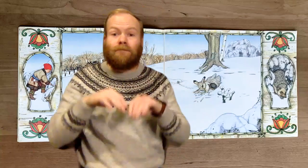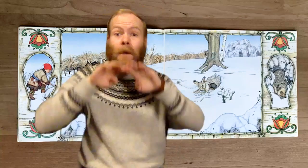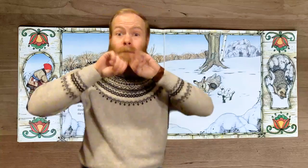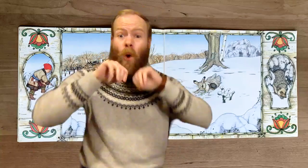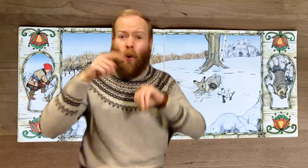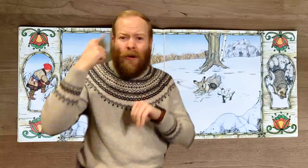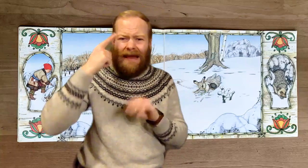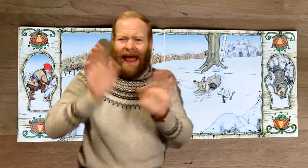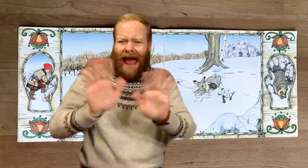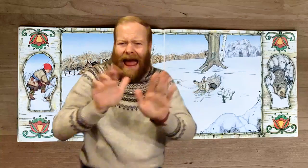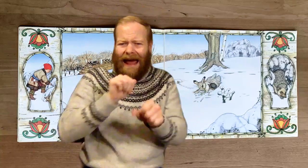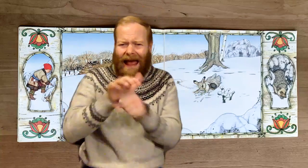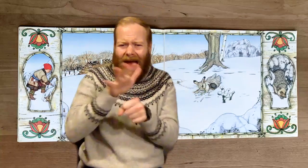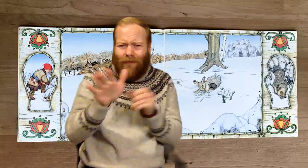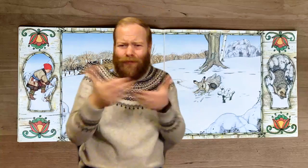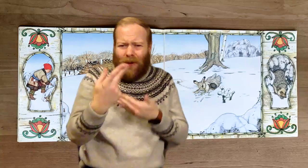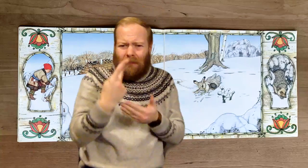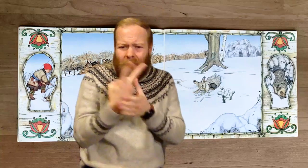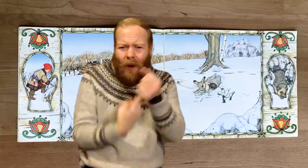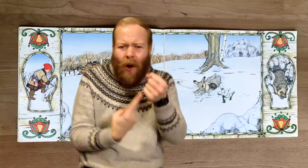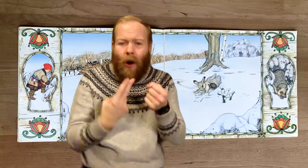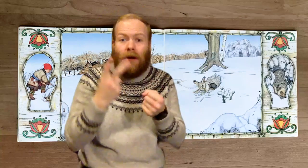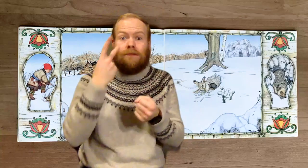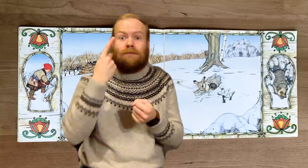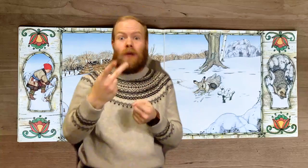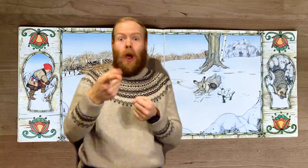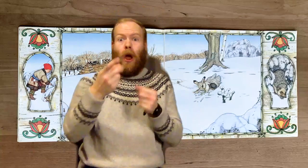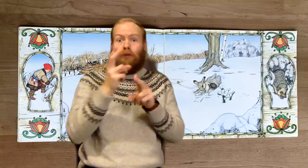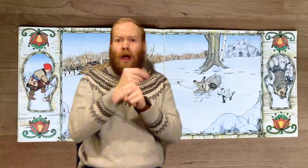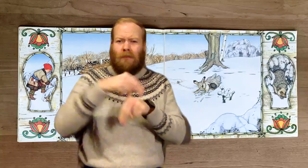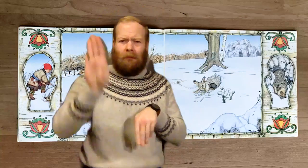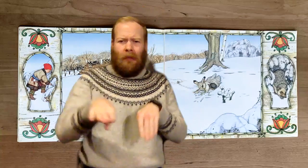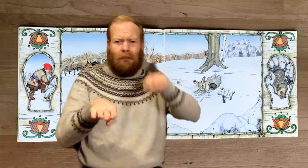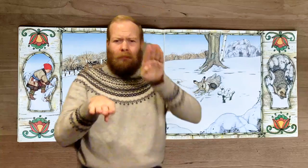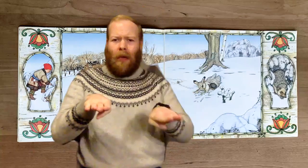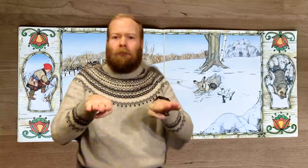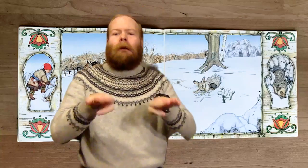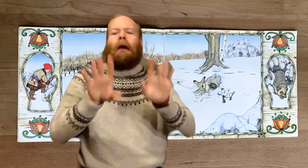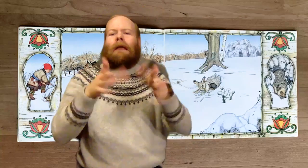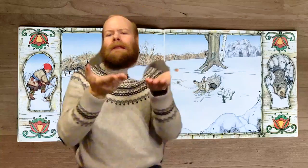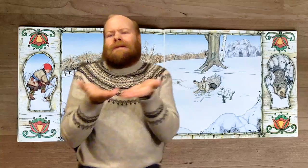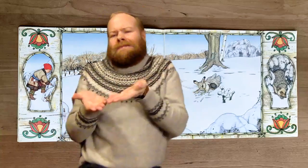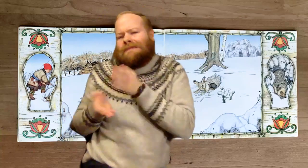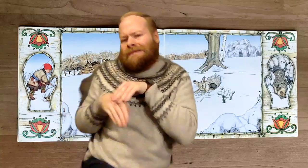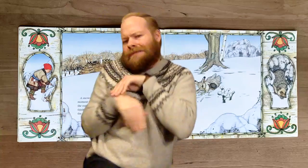The mole didn’t think there was room for both of them, but when he saw the rabbit’s big kickers he moved over.